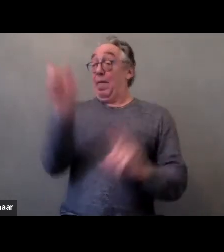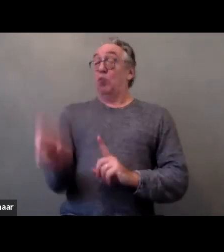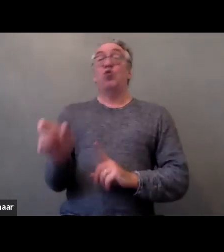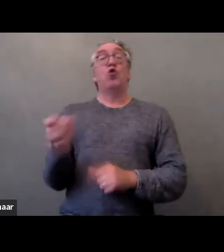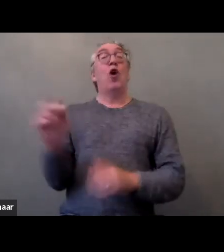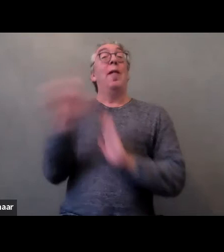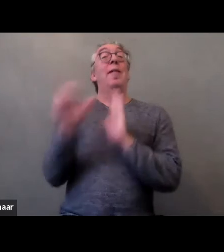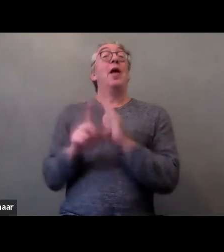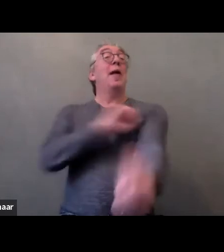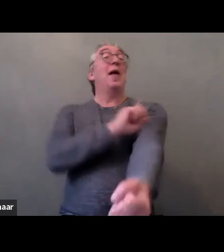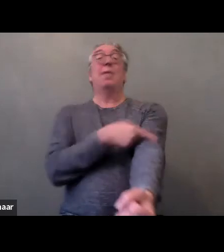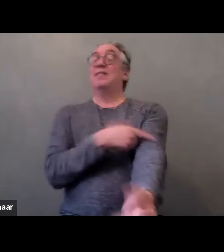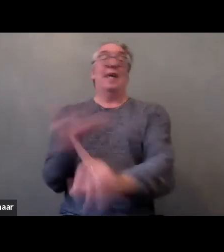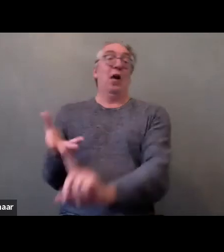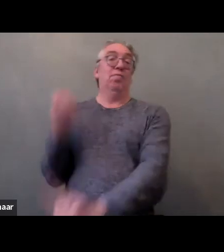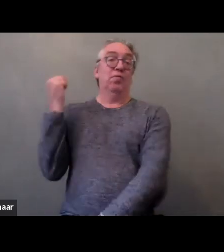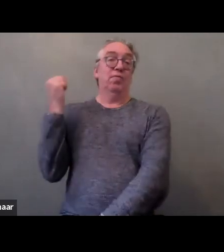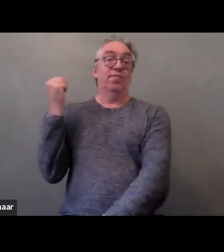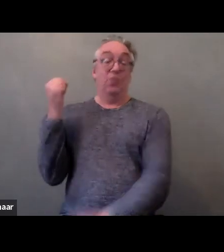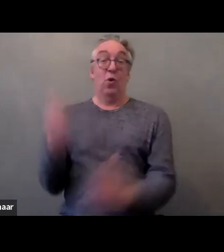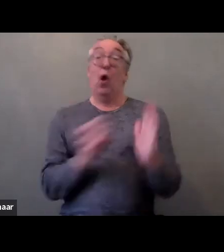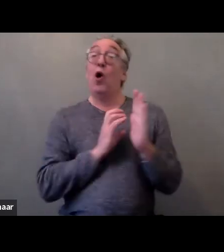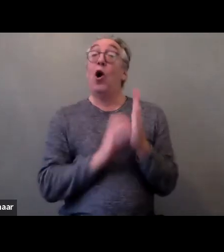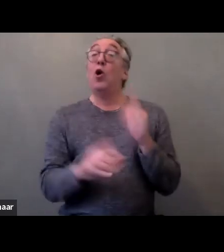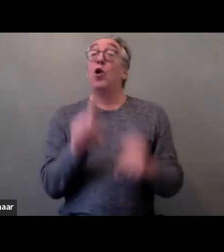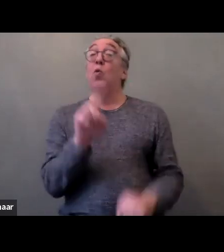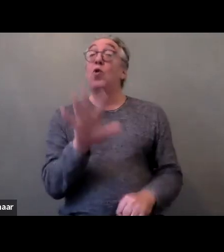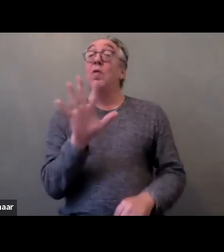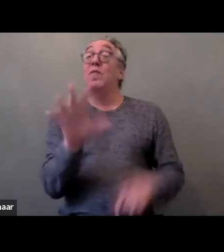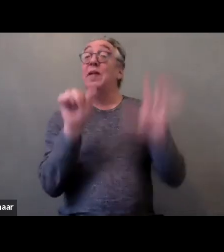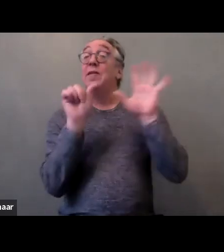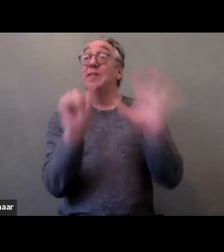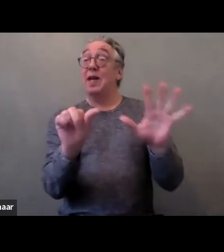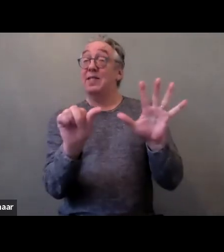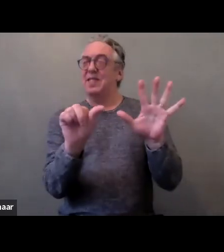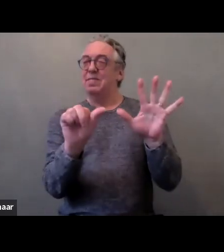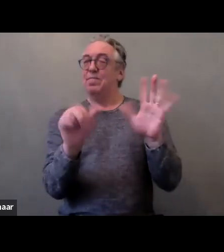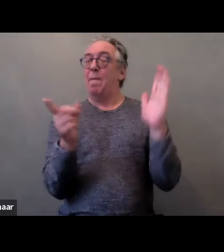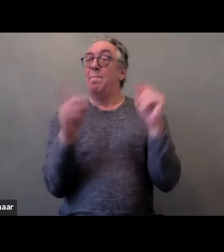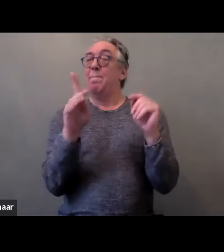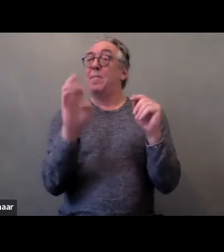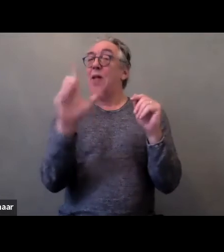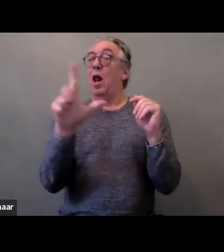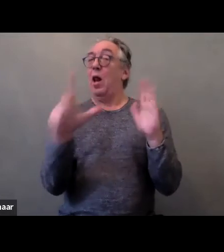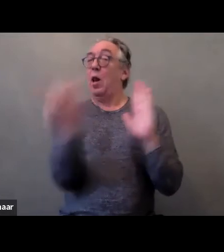Article 156 of the current Penal Code states, and I'll read it literally: